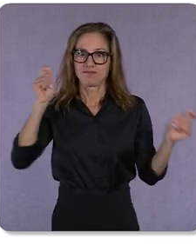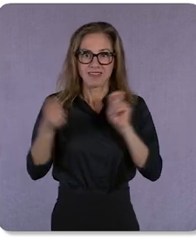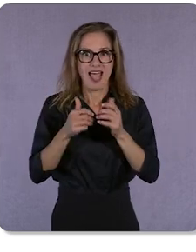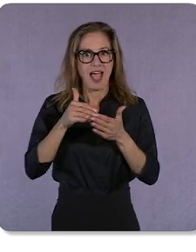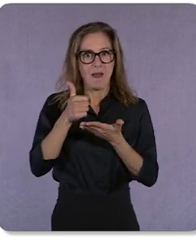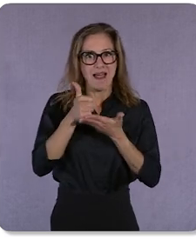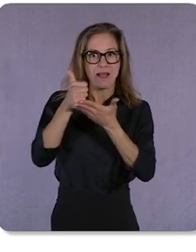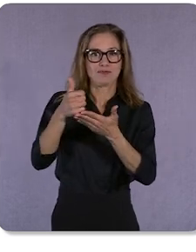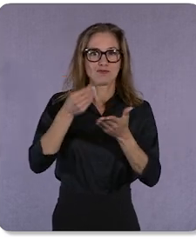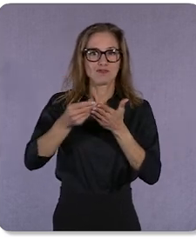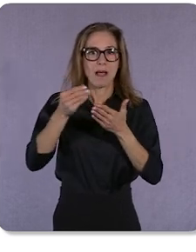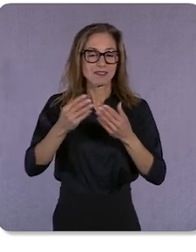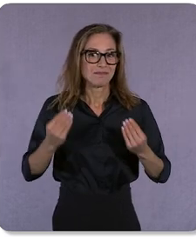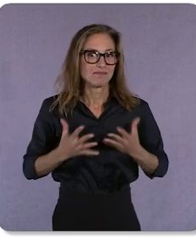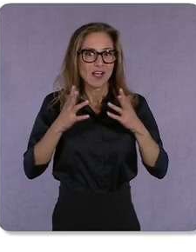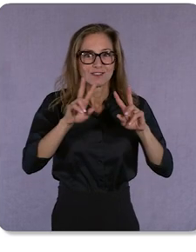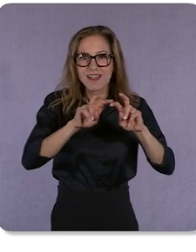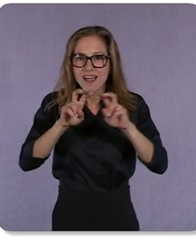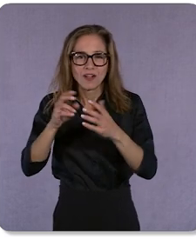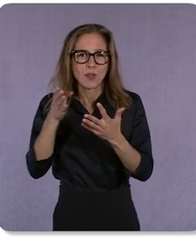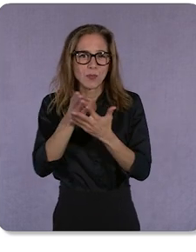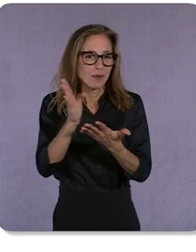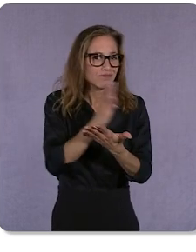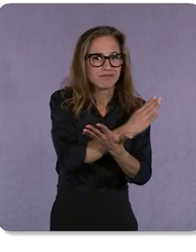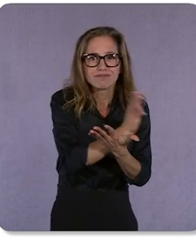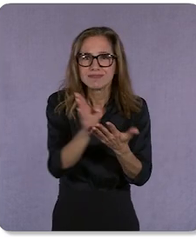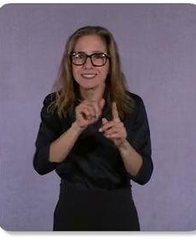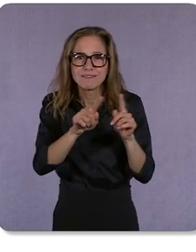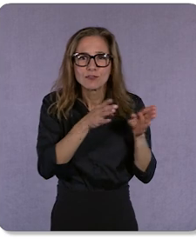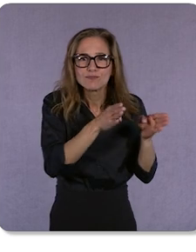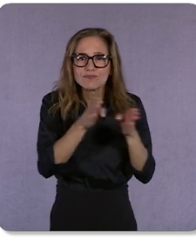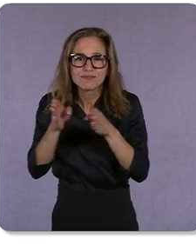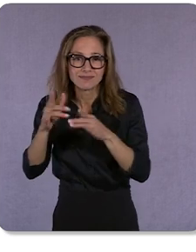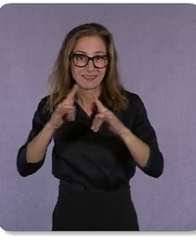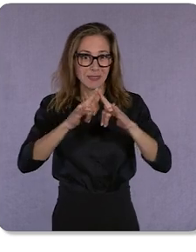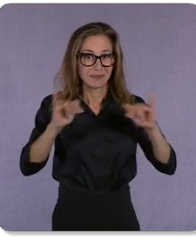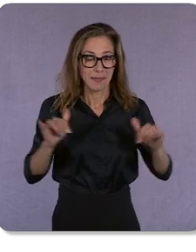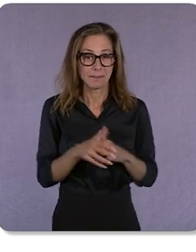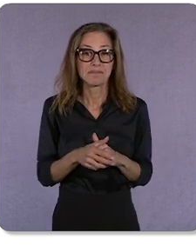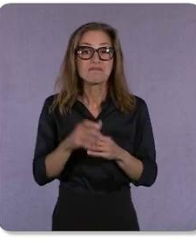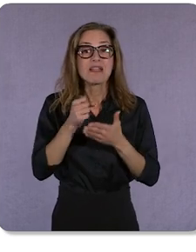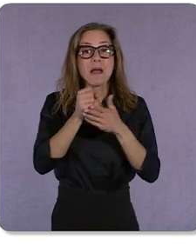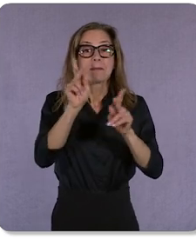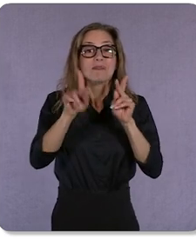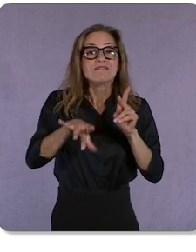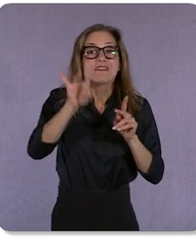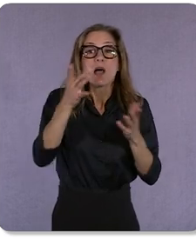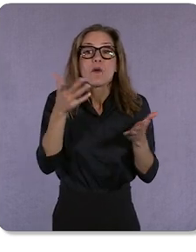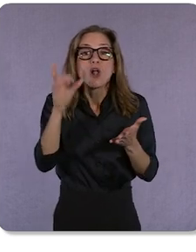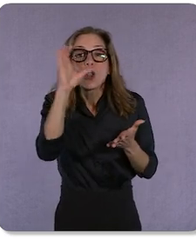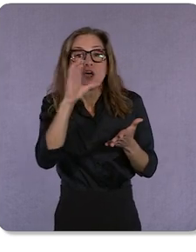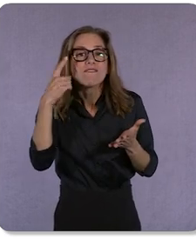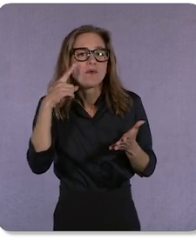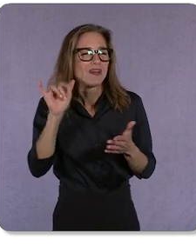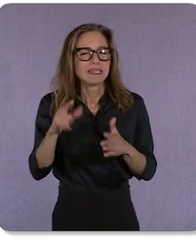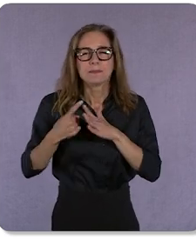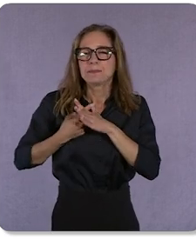multiple sources at the same time. Helping people find what they're looking for is just the starting point. The next step is ensuring